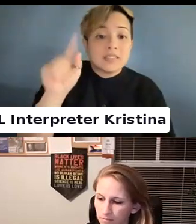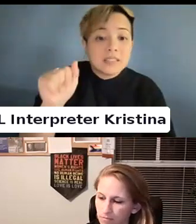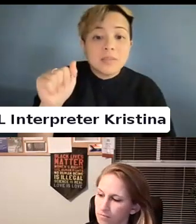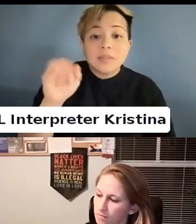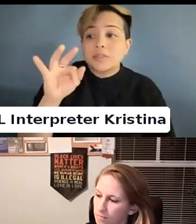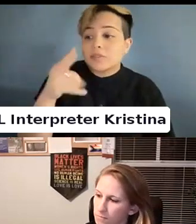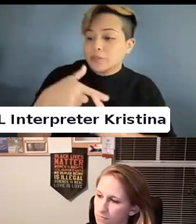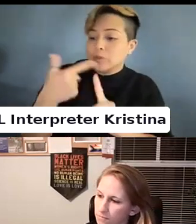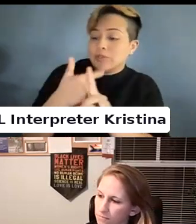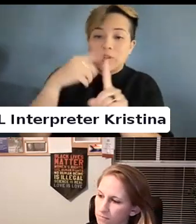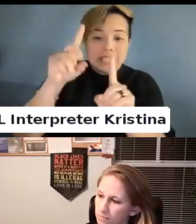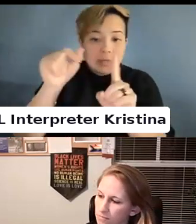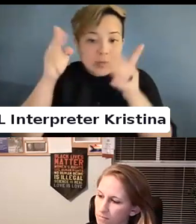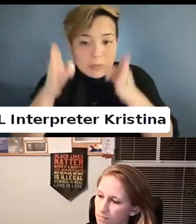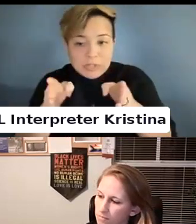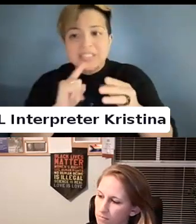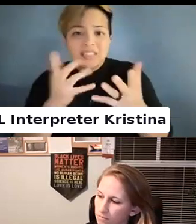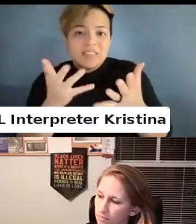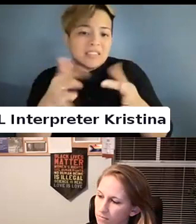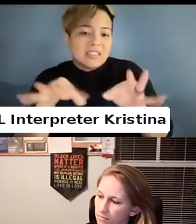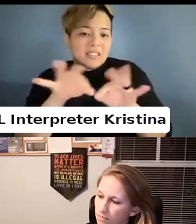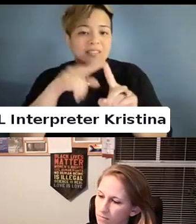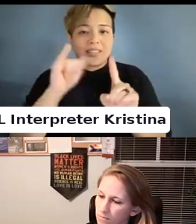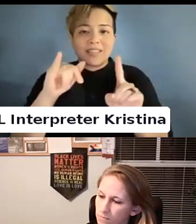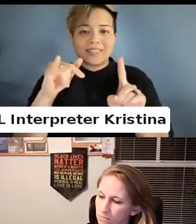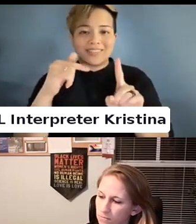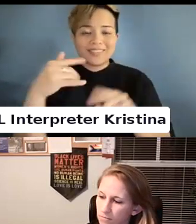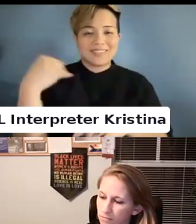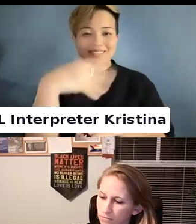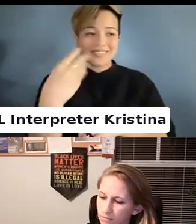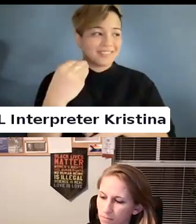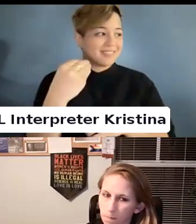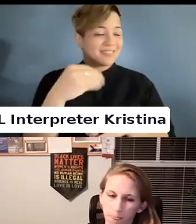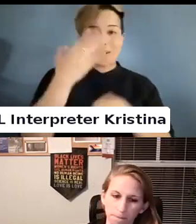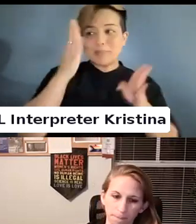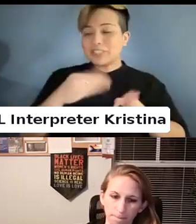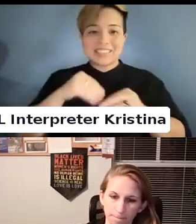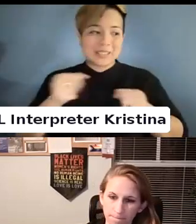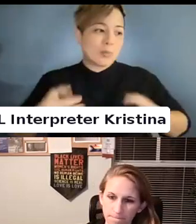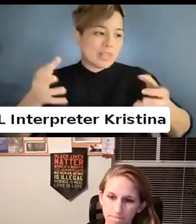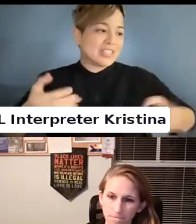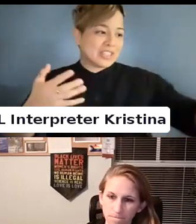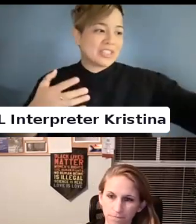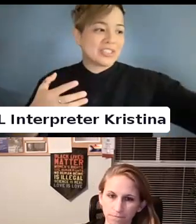It is essentially the photogenic white person in a wheelchair extra bonus points if they